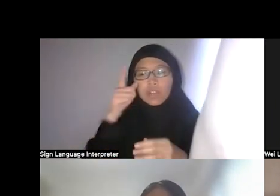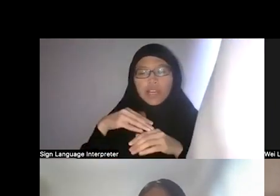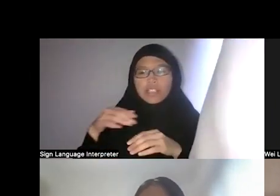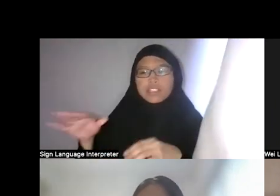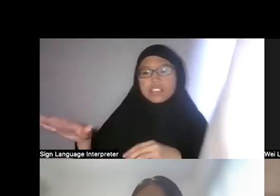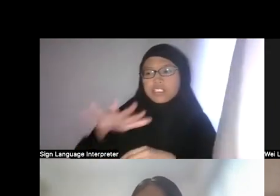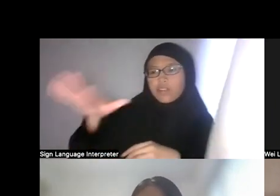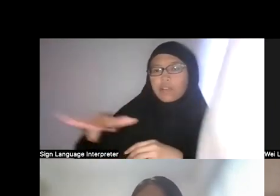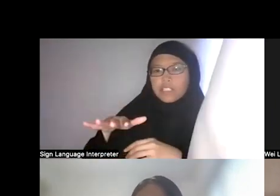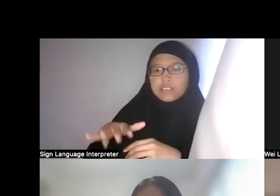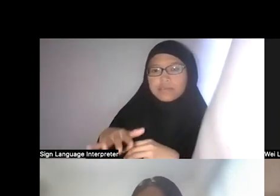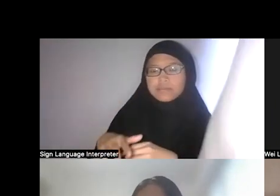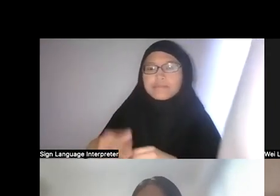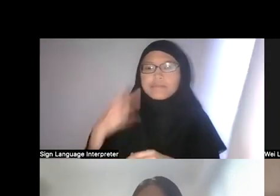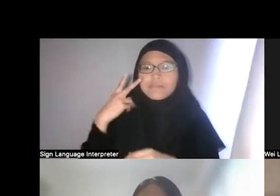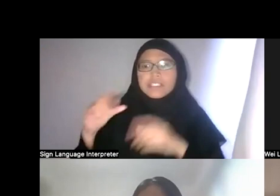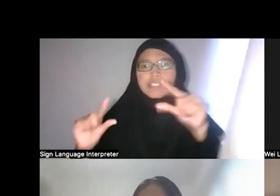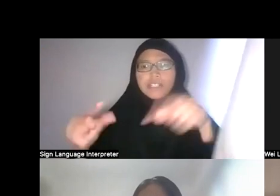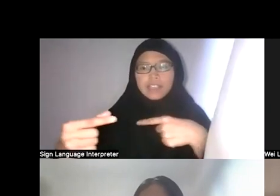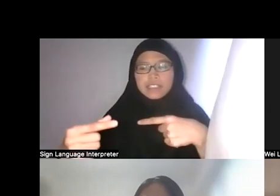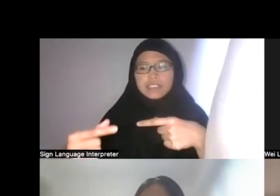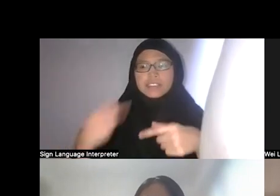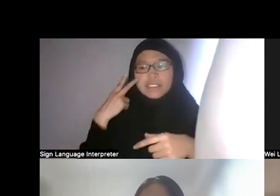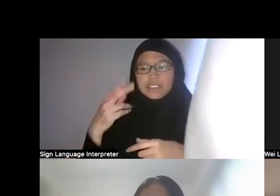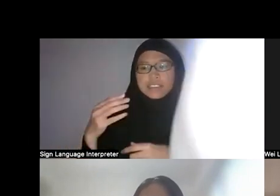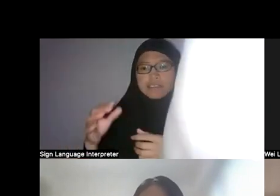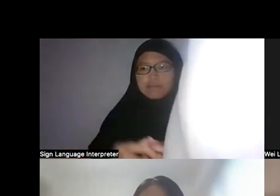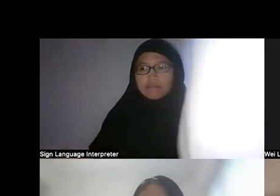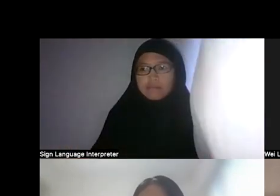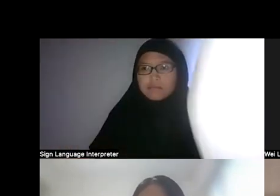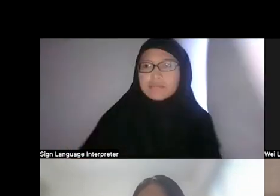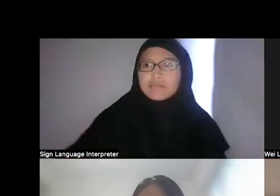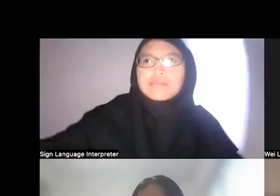Your... The gardens, the green spaces we have, the nature reserves.